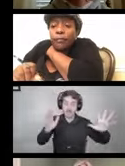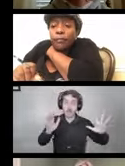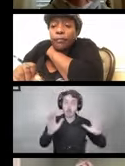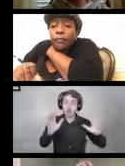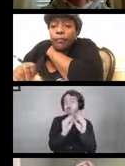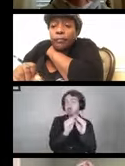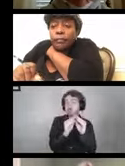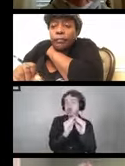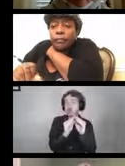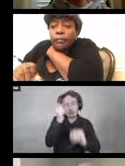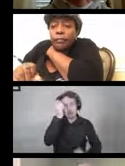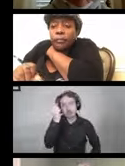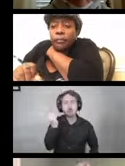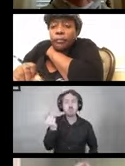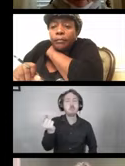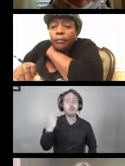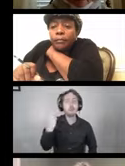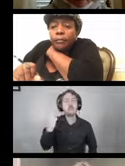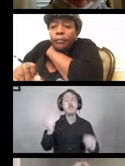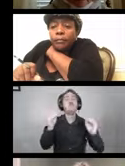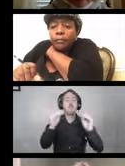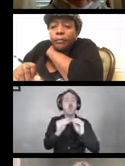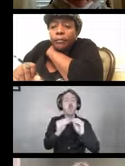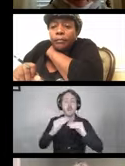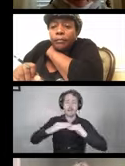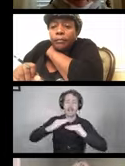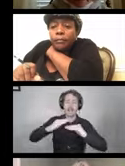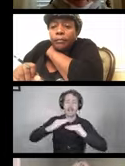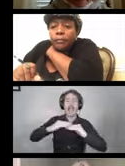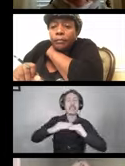to be able to understand at least two methods